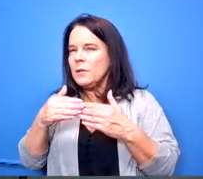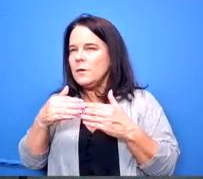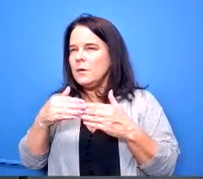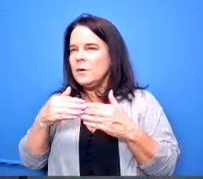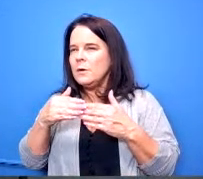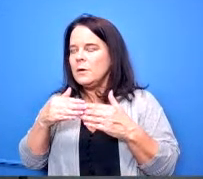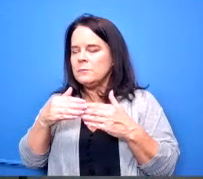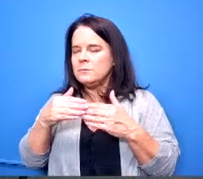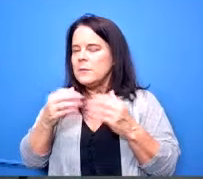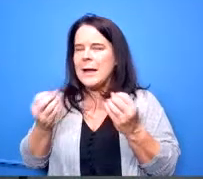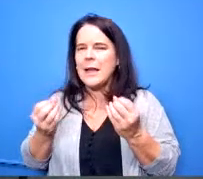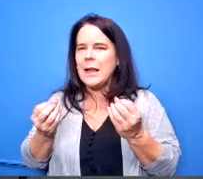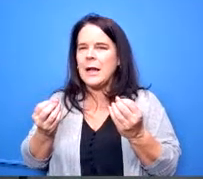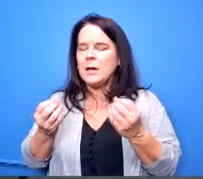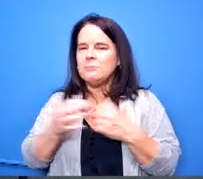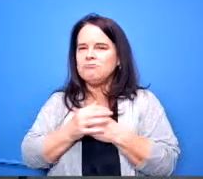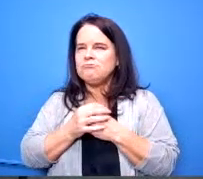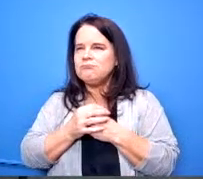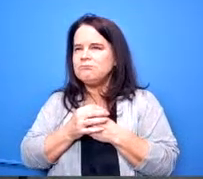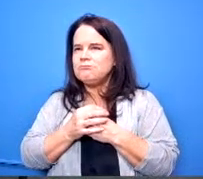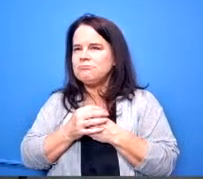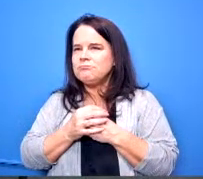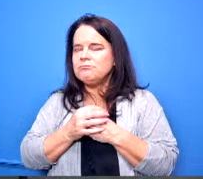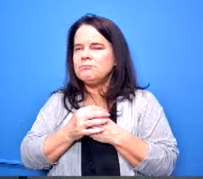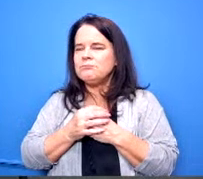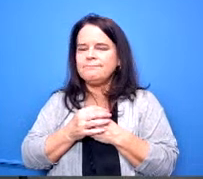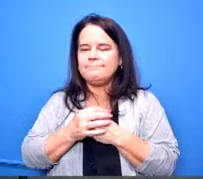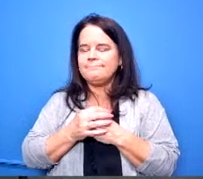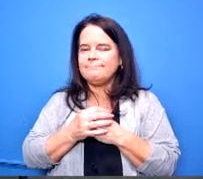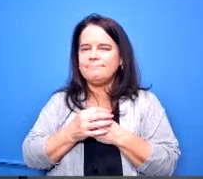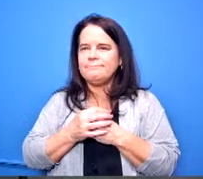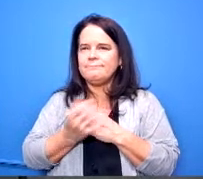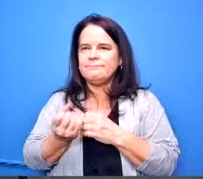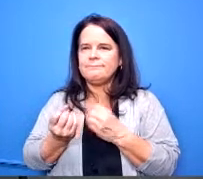many students does it take to request a course in order to get that course offered at the particular